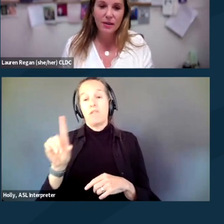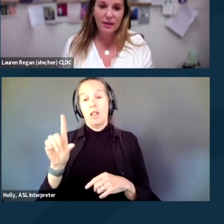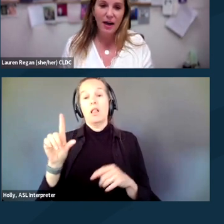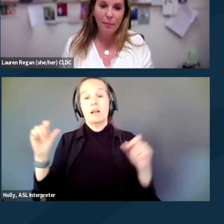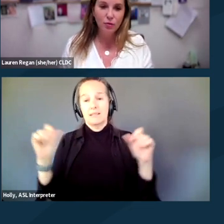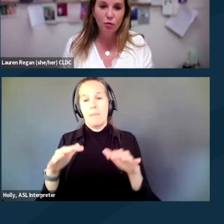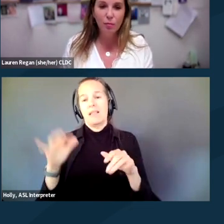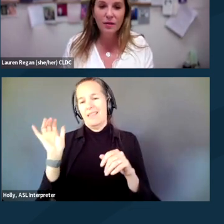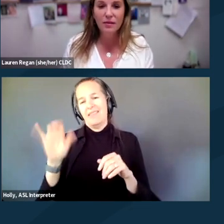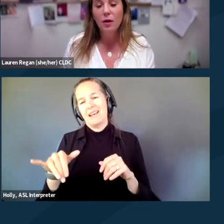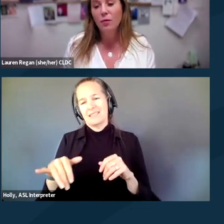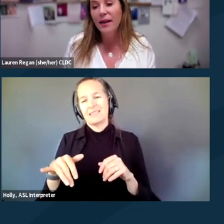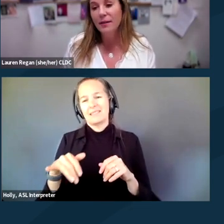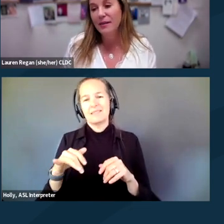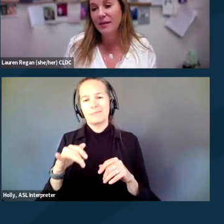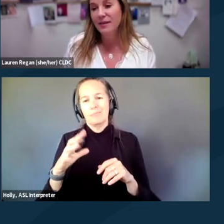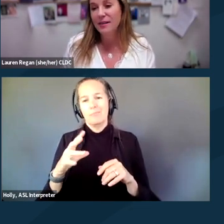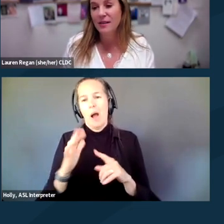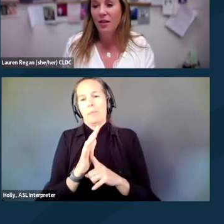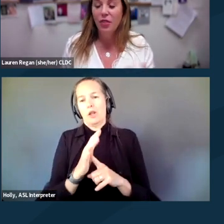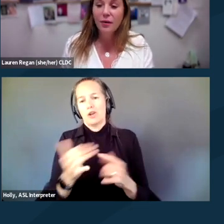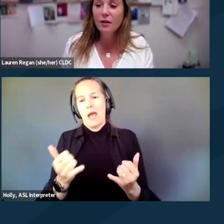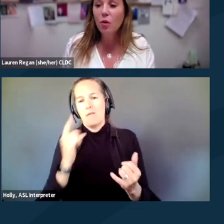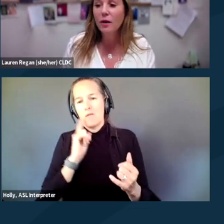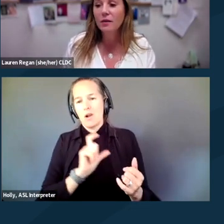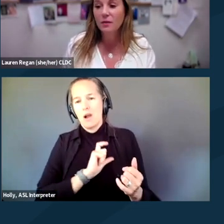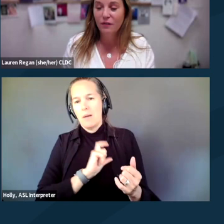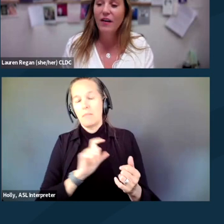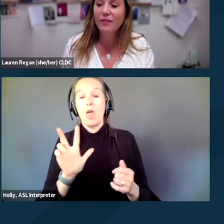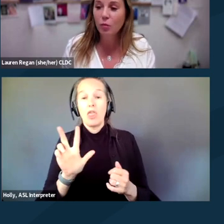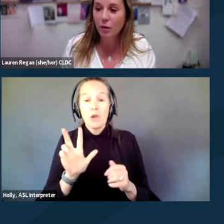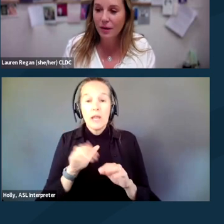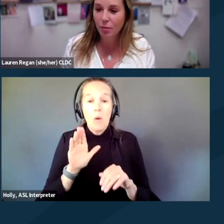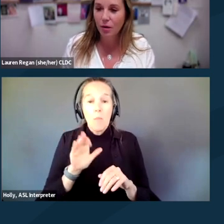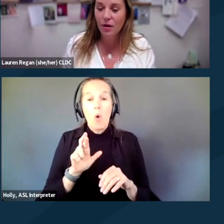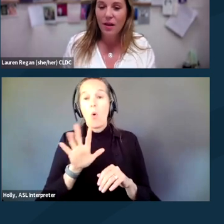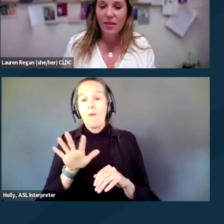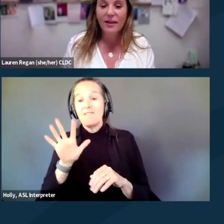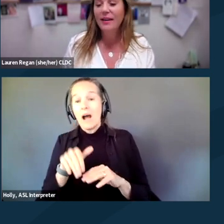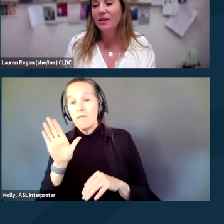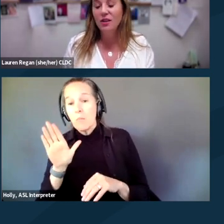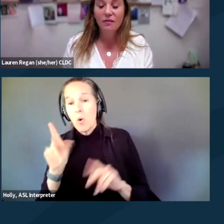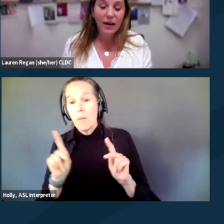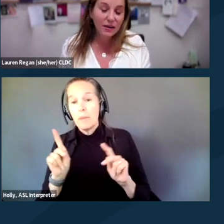in cop tool books. Riot basically is three or more or five or more people that engage in violent